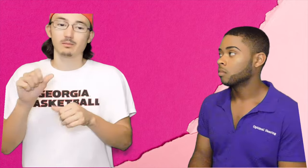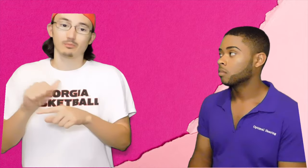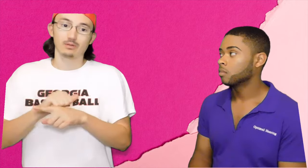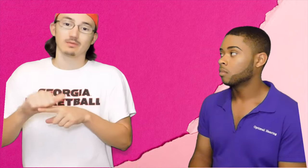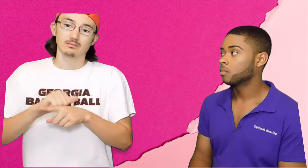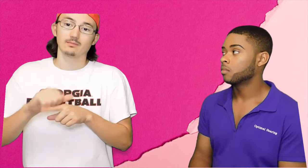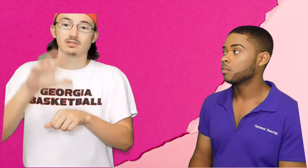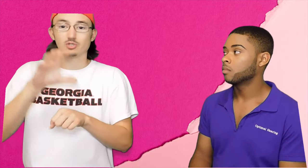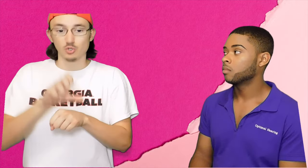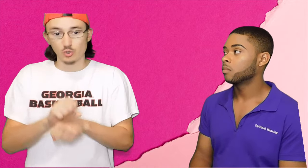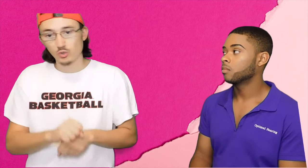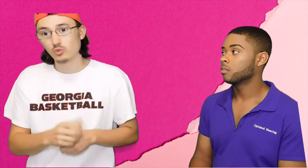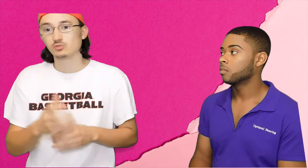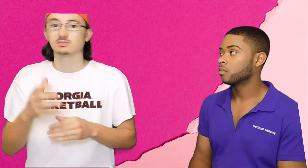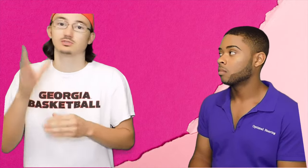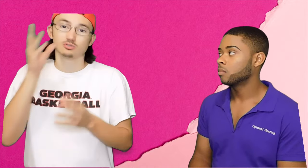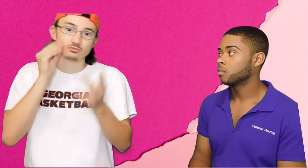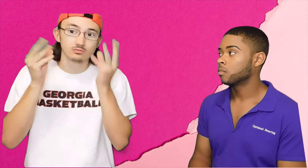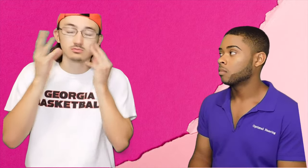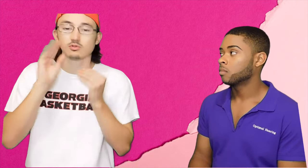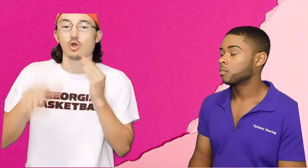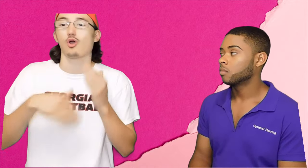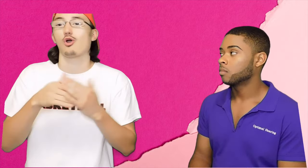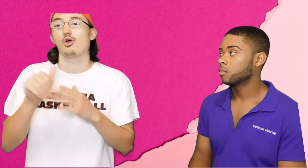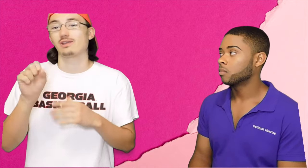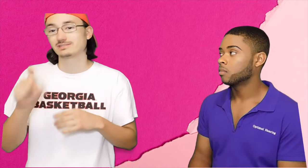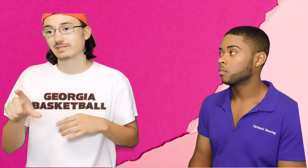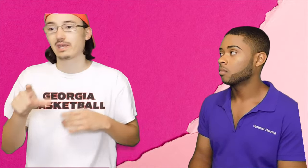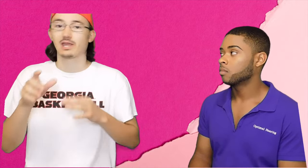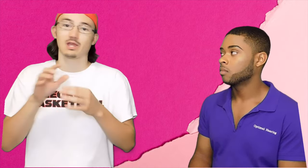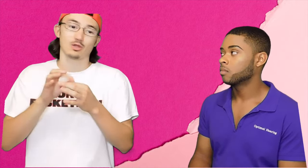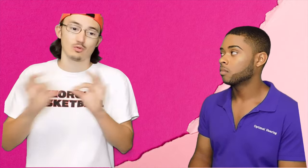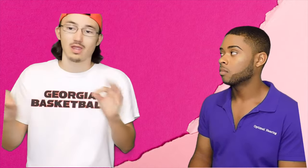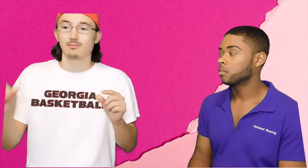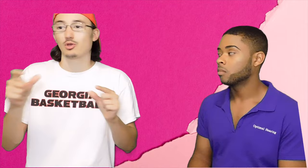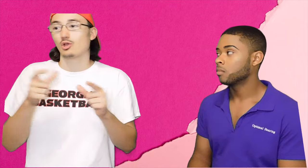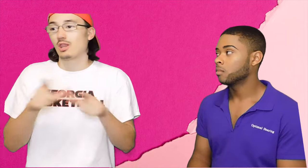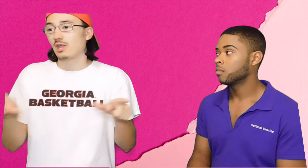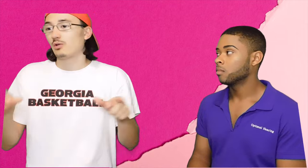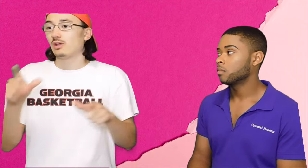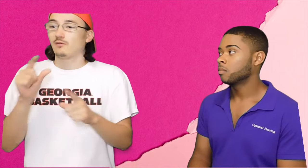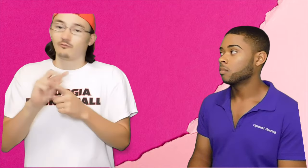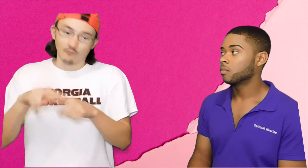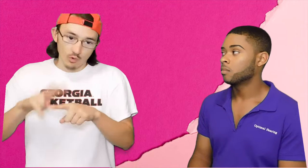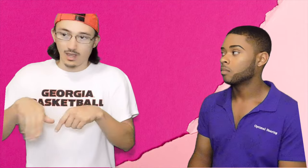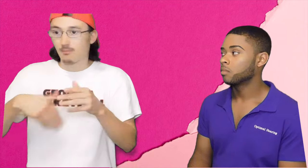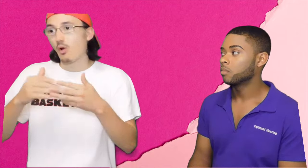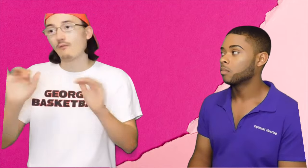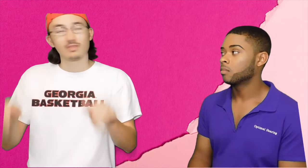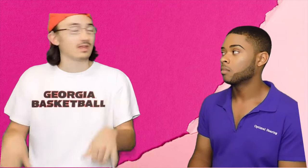they have a lot to practice. You have to get used to it. Taking all the information. Know the grammar, vocab, all that.